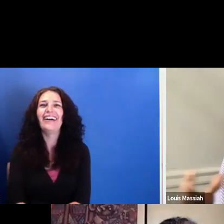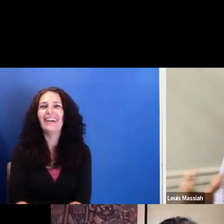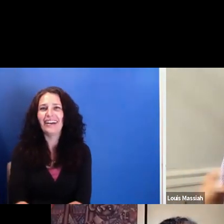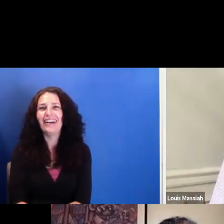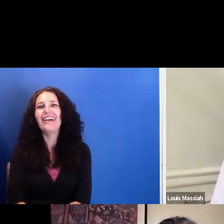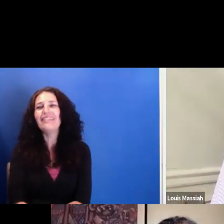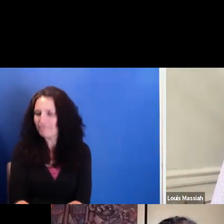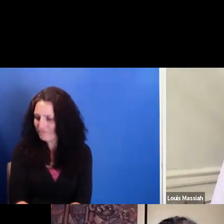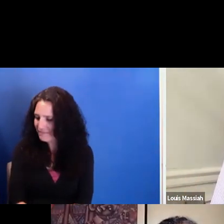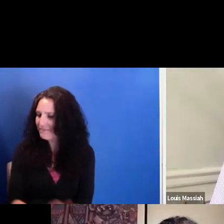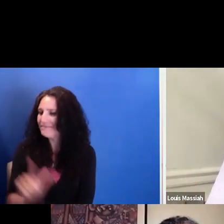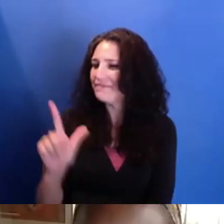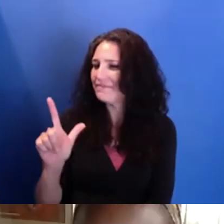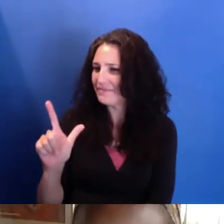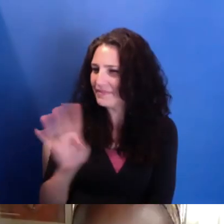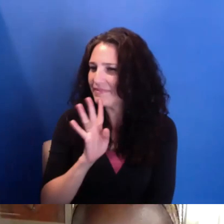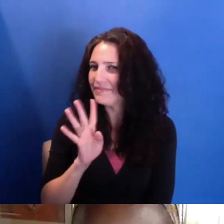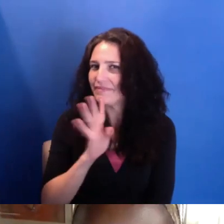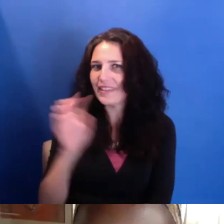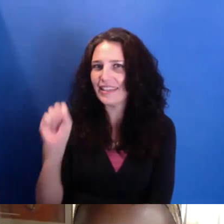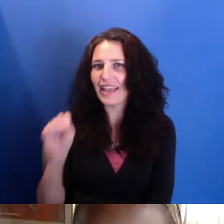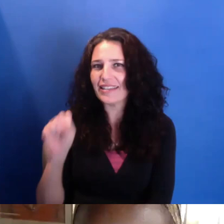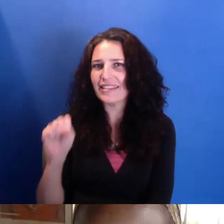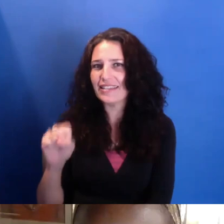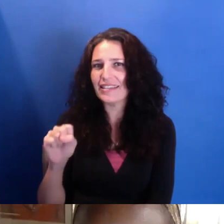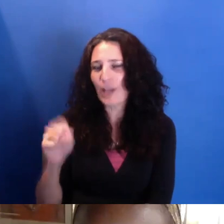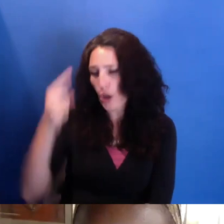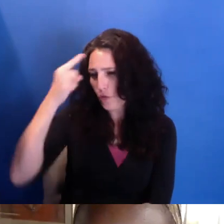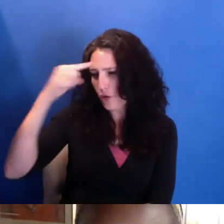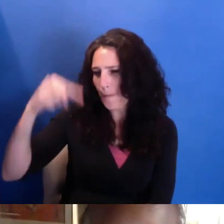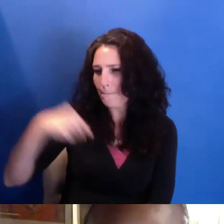and for sharing information.